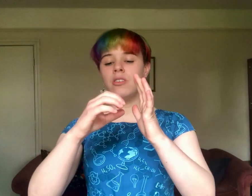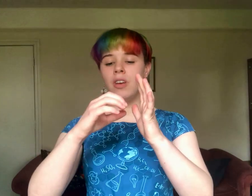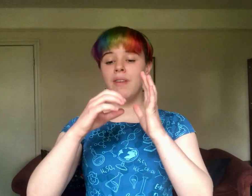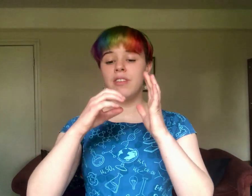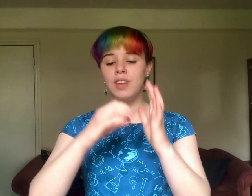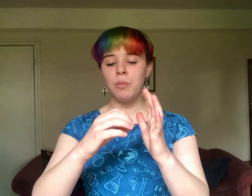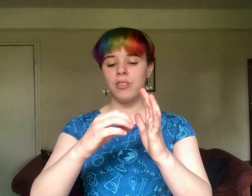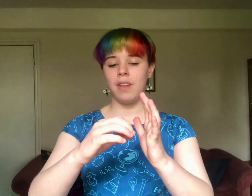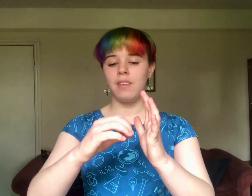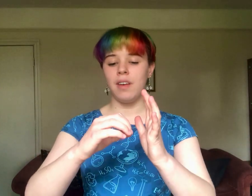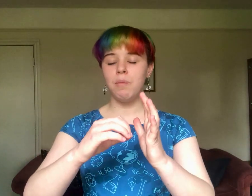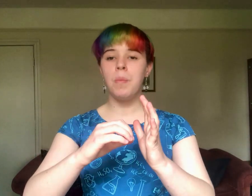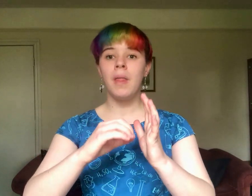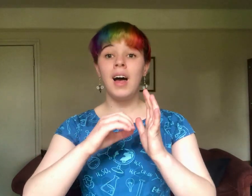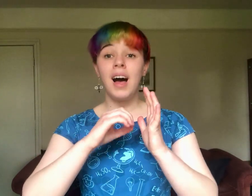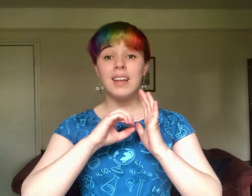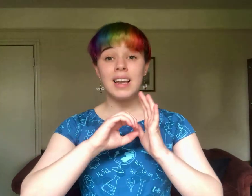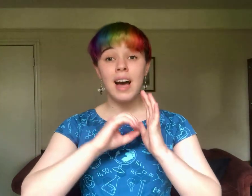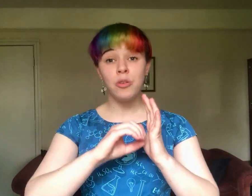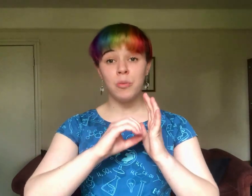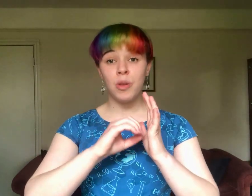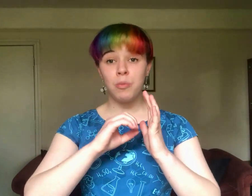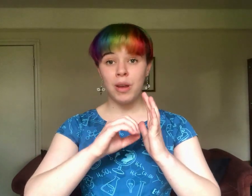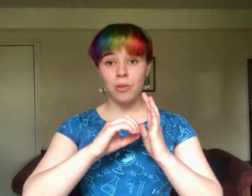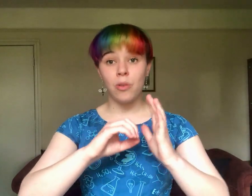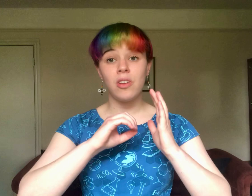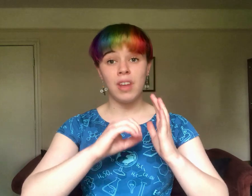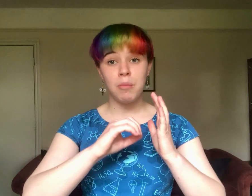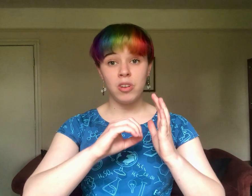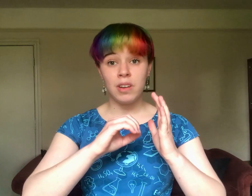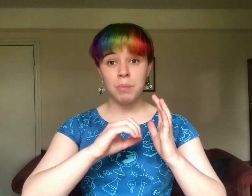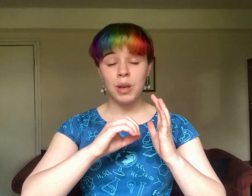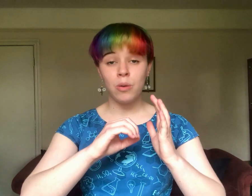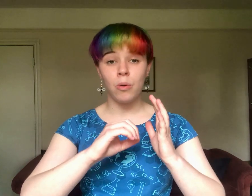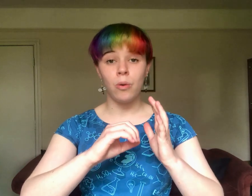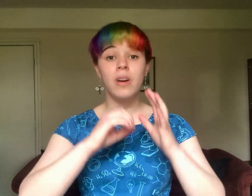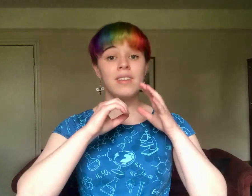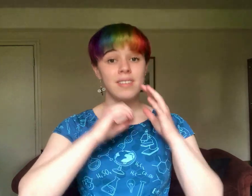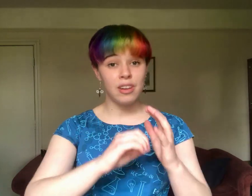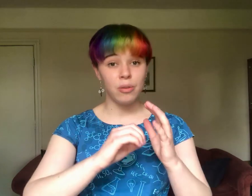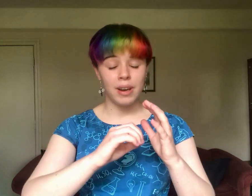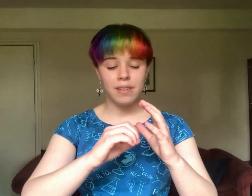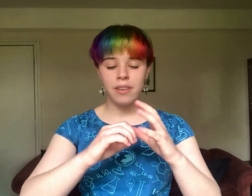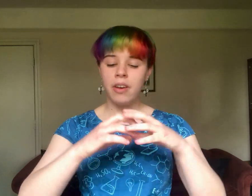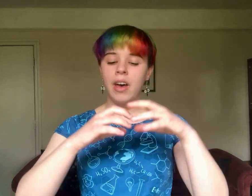to have a CMOS sensor and allow some of those pixels that are imaging the beam core to saturate,